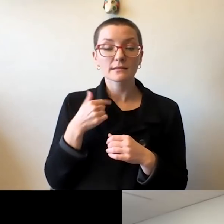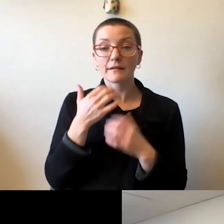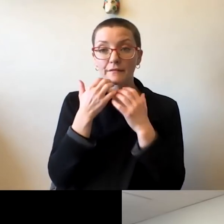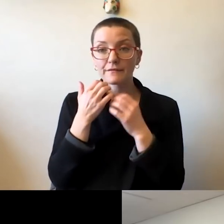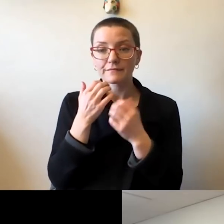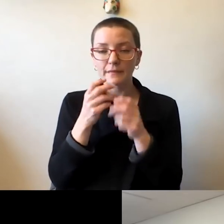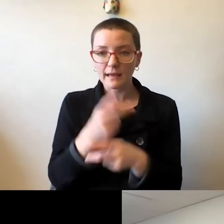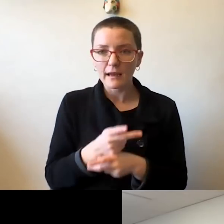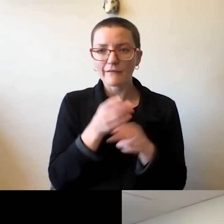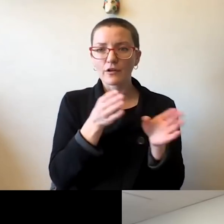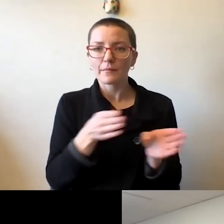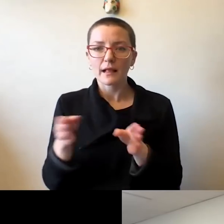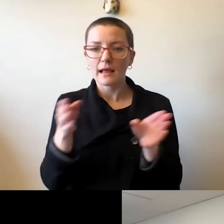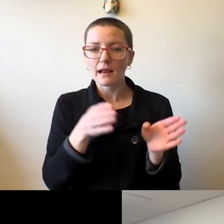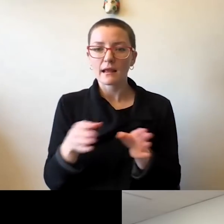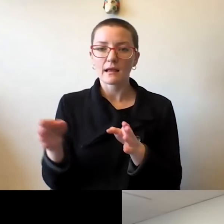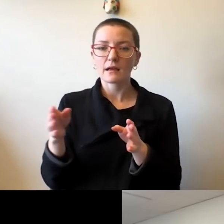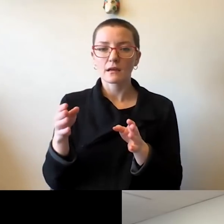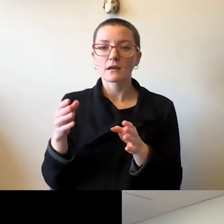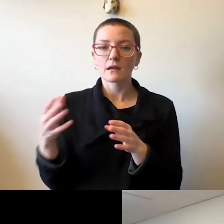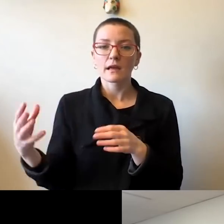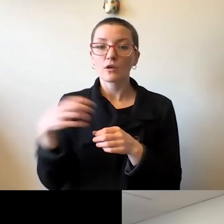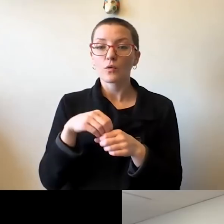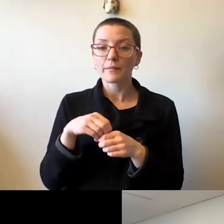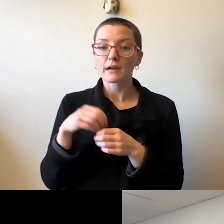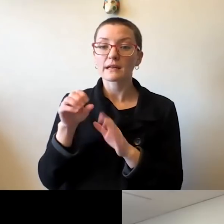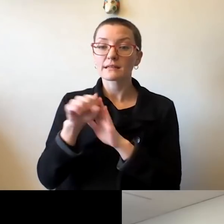from the state budget impasse, we have had resources